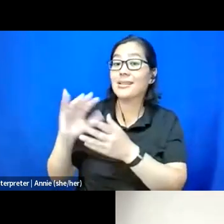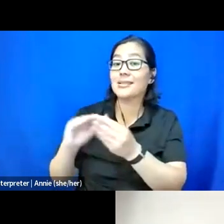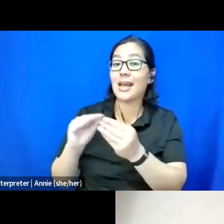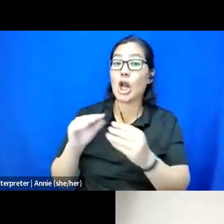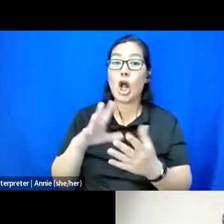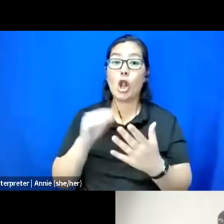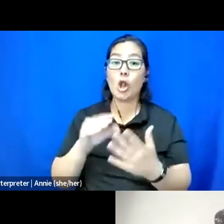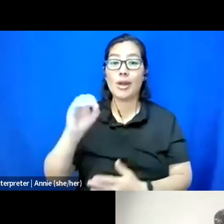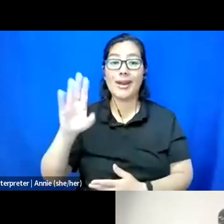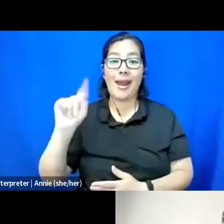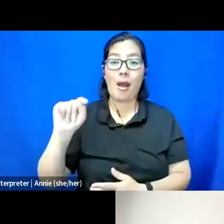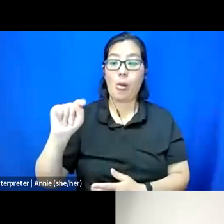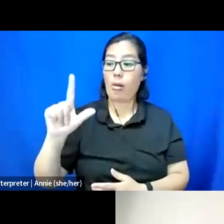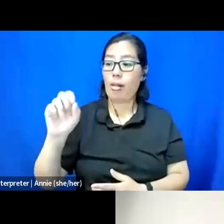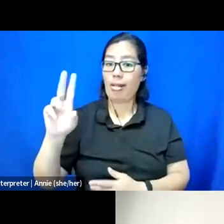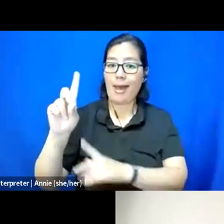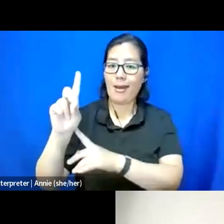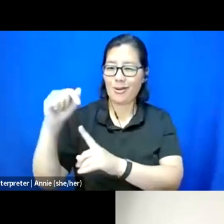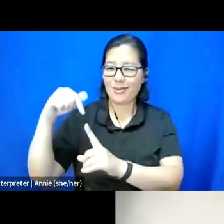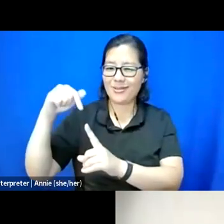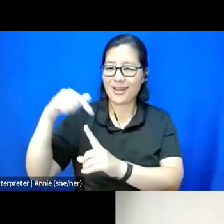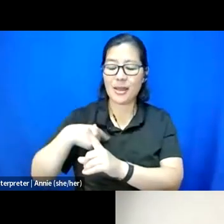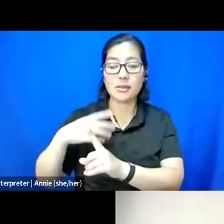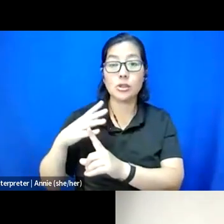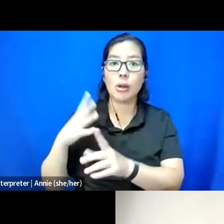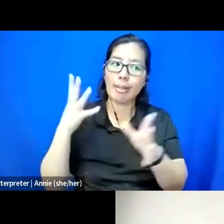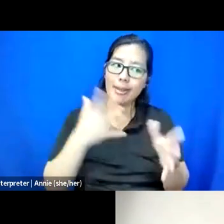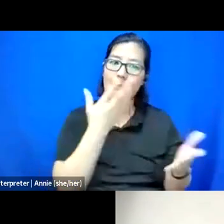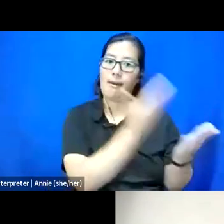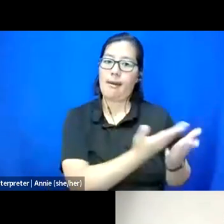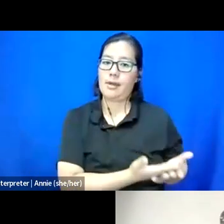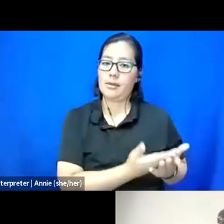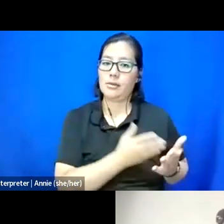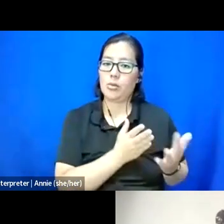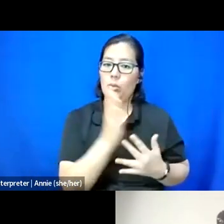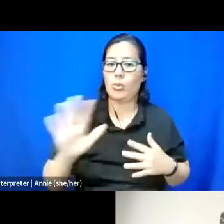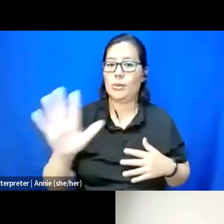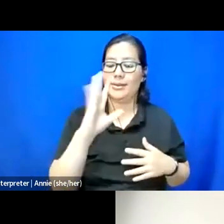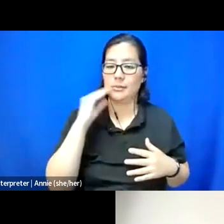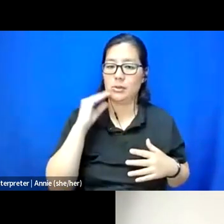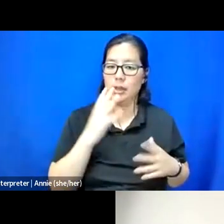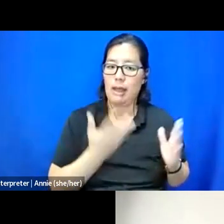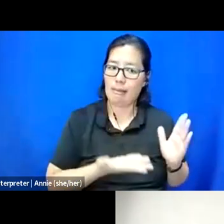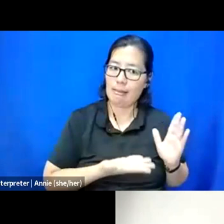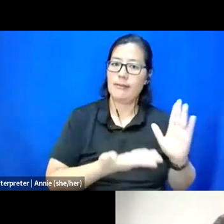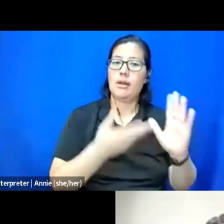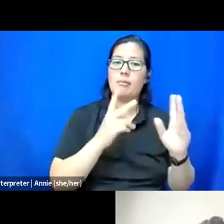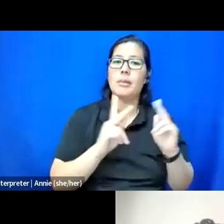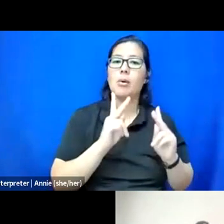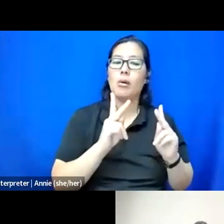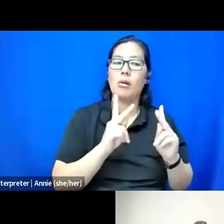that you all are, like, leaving evidence in this experience and lifting up people who are being,